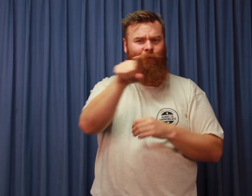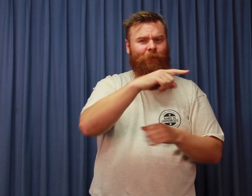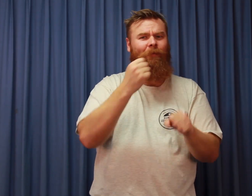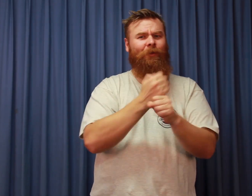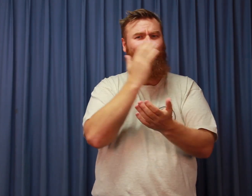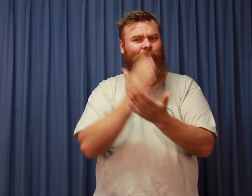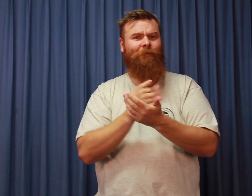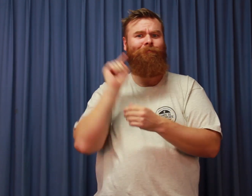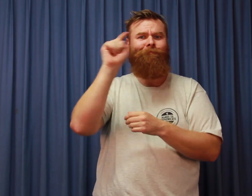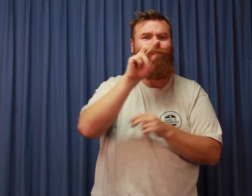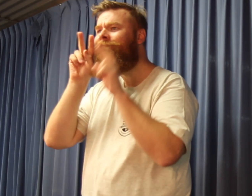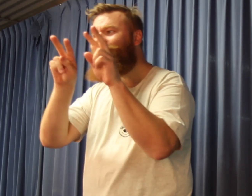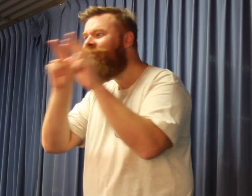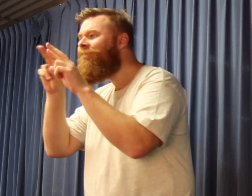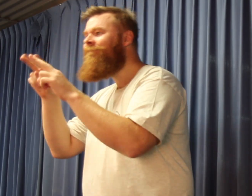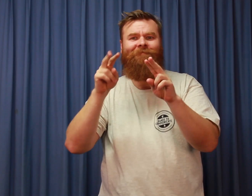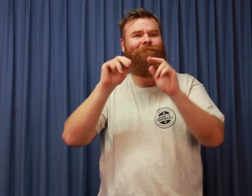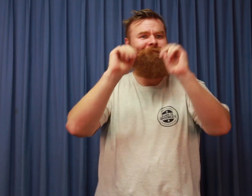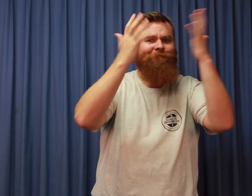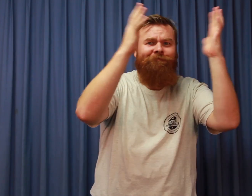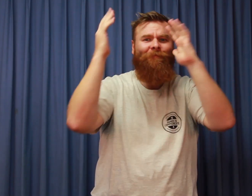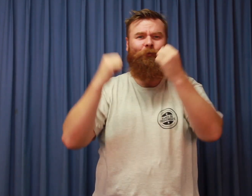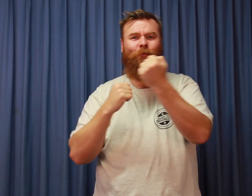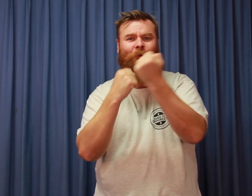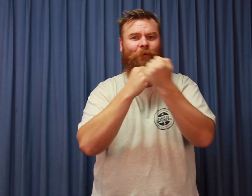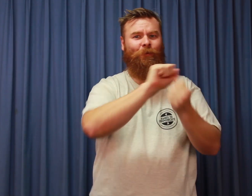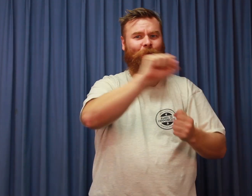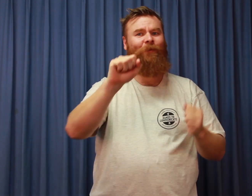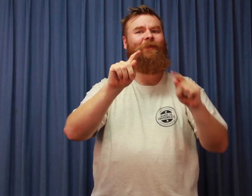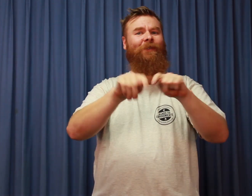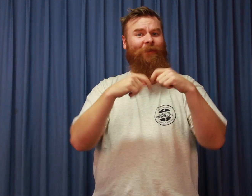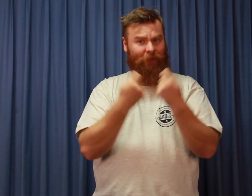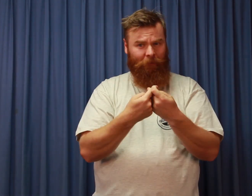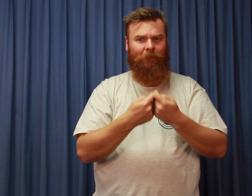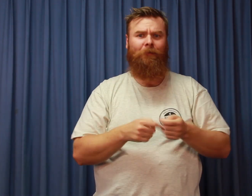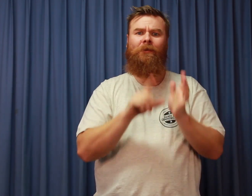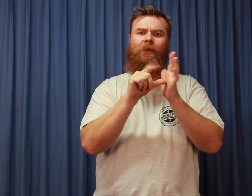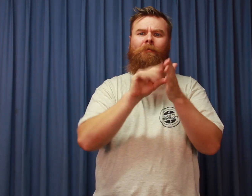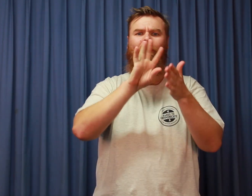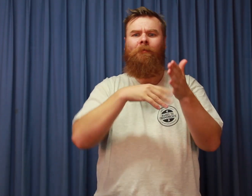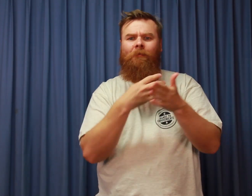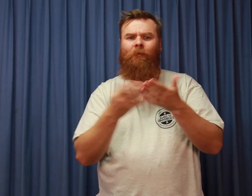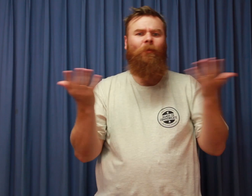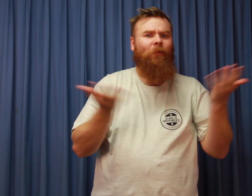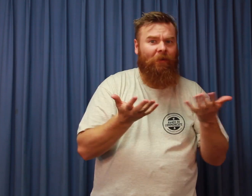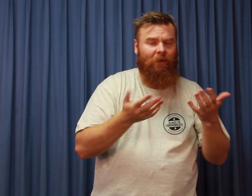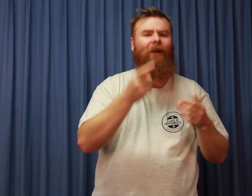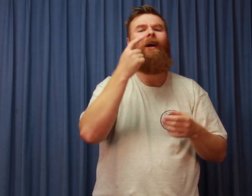So you all make sure that you go down to visit, Cheer and support your teams. For the timetable of where and when the matches are happening.